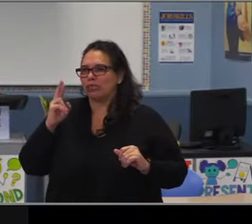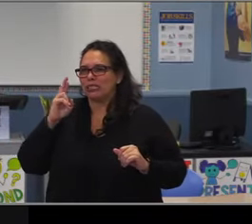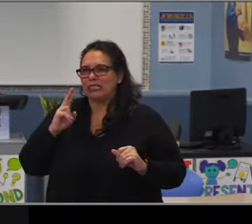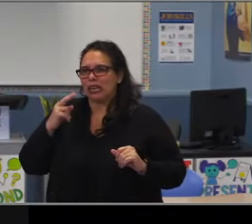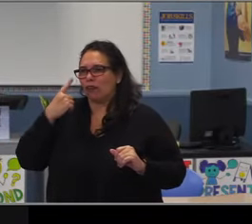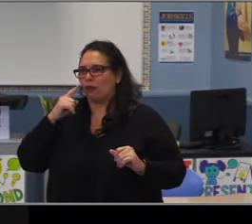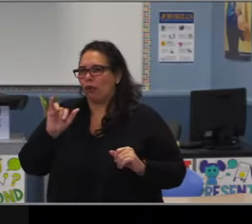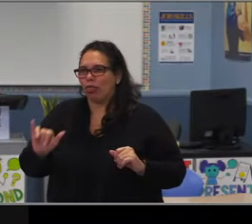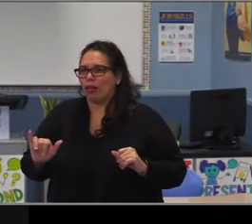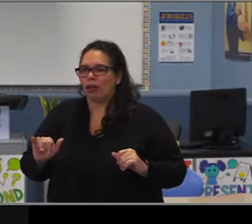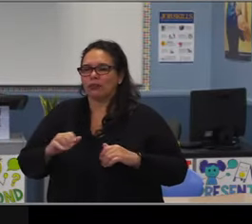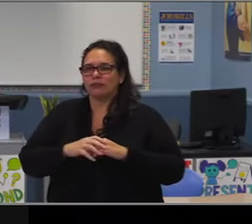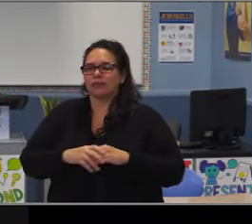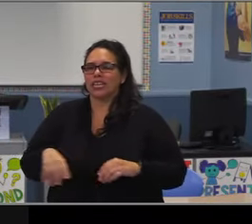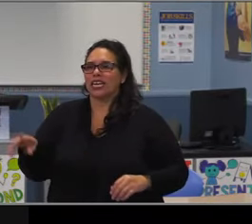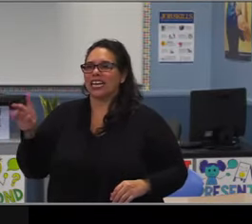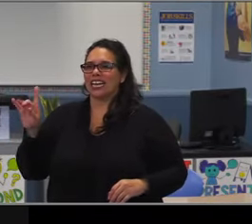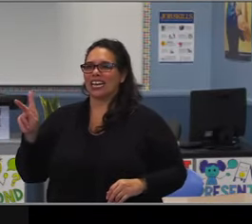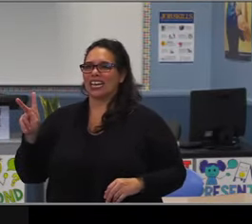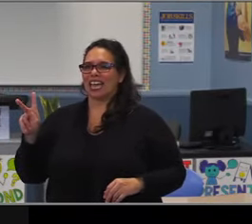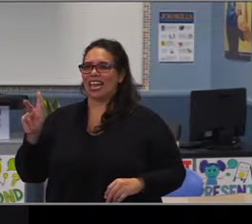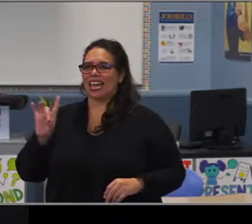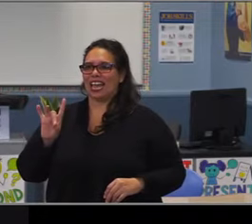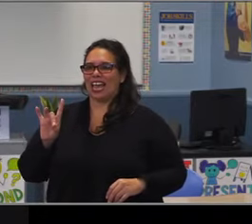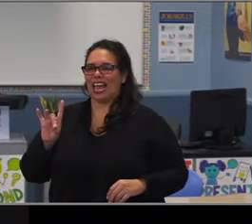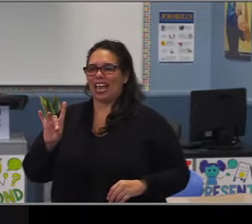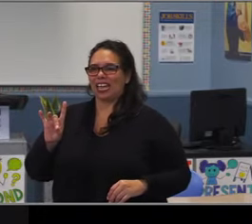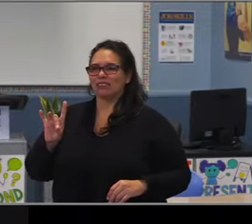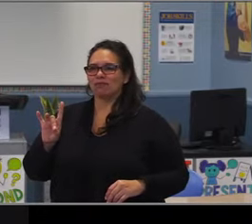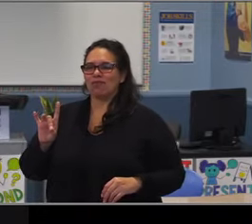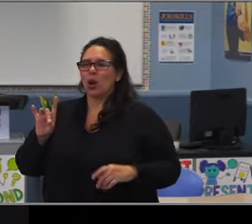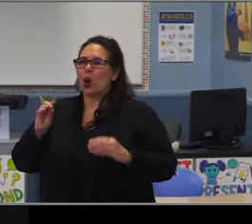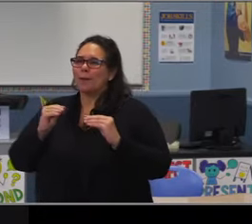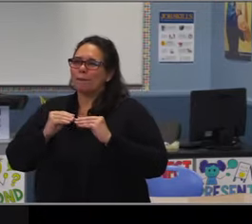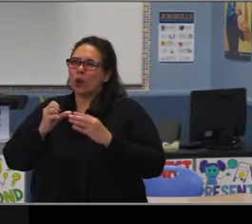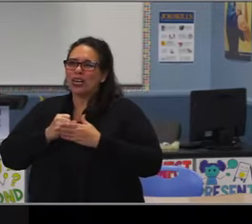And I'm impressed that for example, a student that likes to pursue music